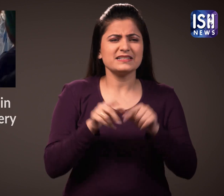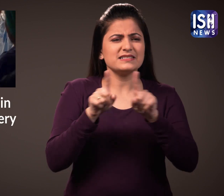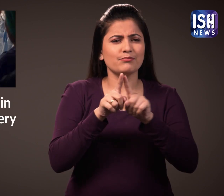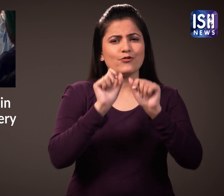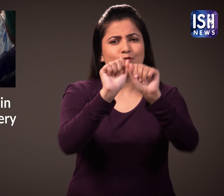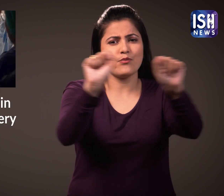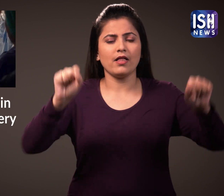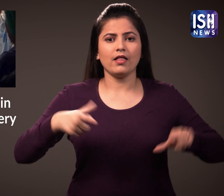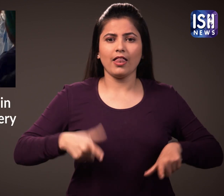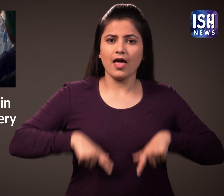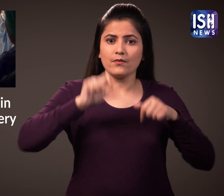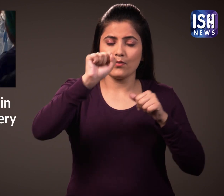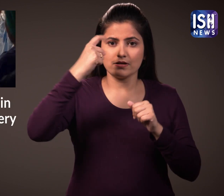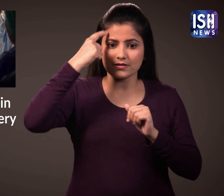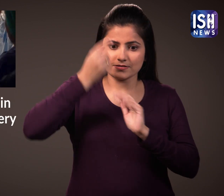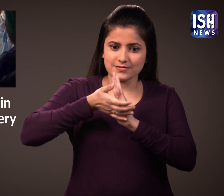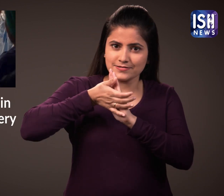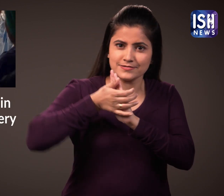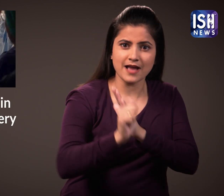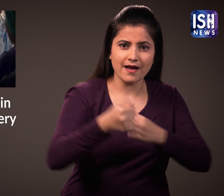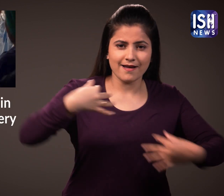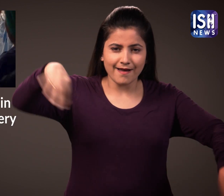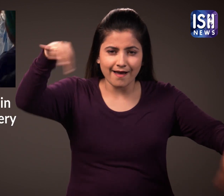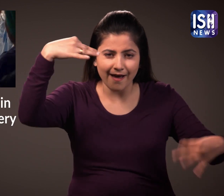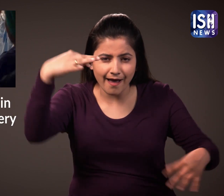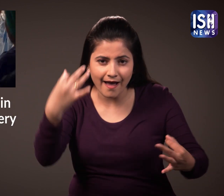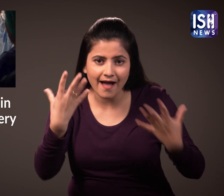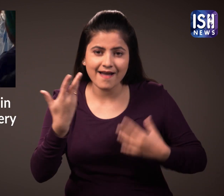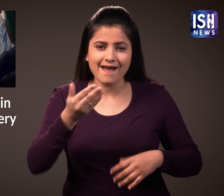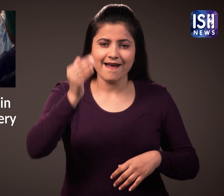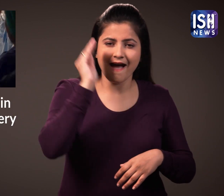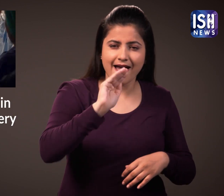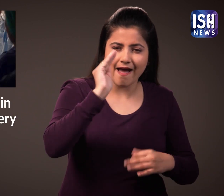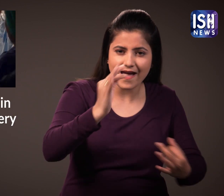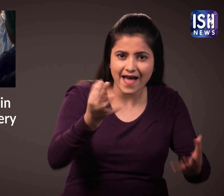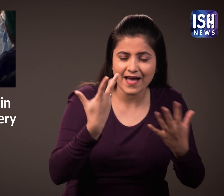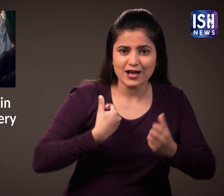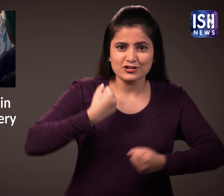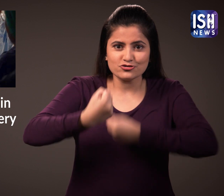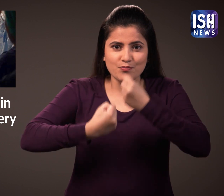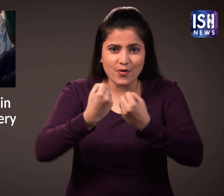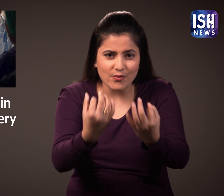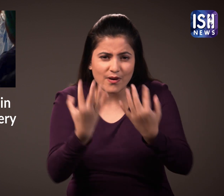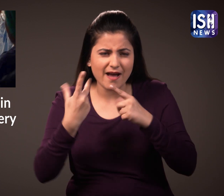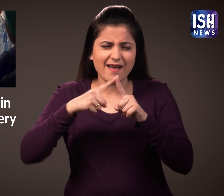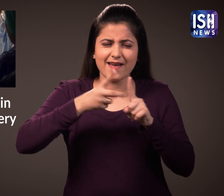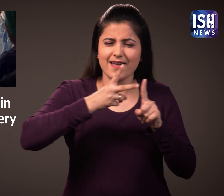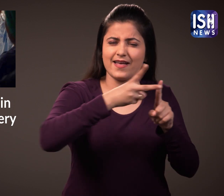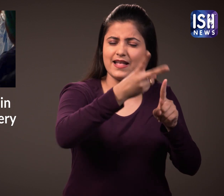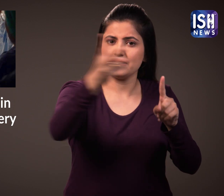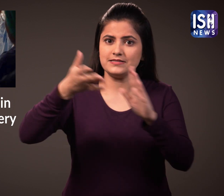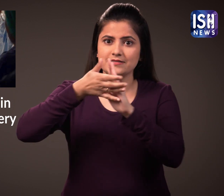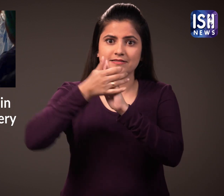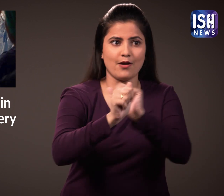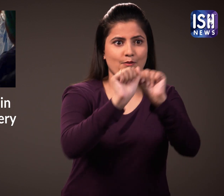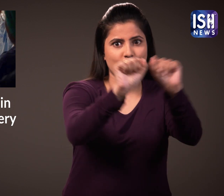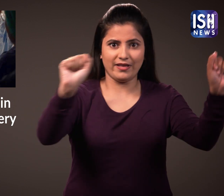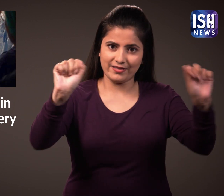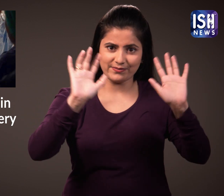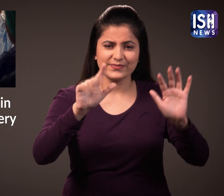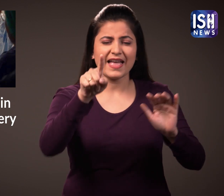We all have our own skills that we are good at be in dance, singing, sports, etc.